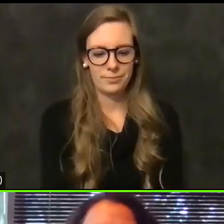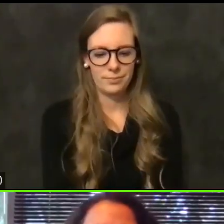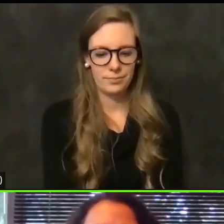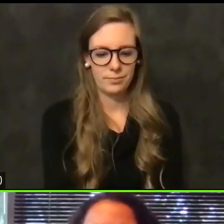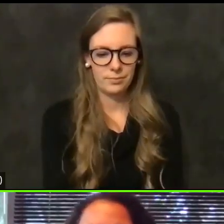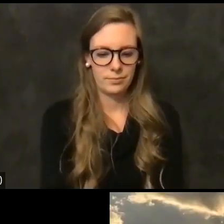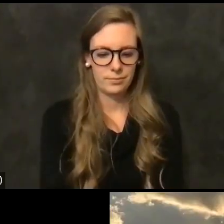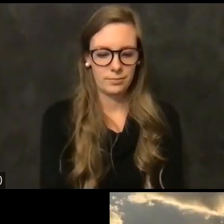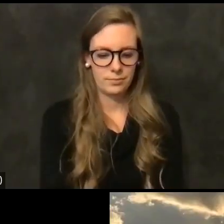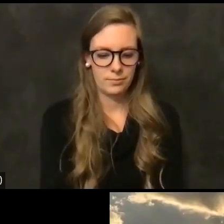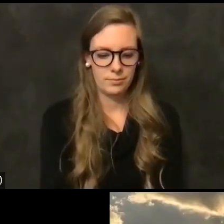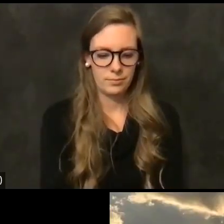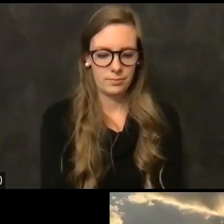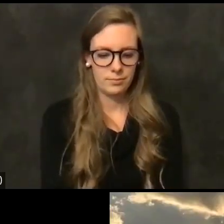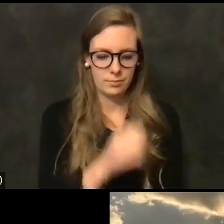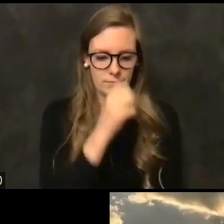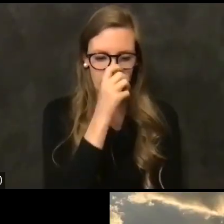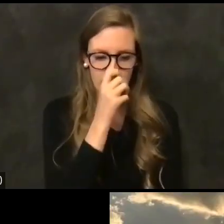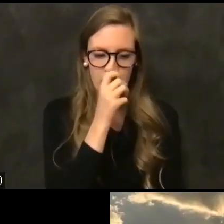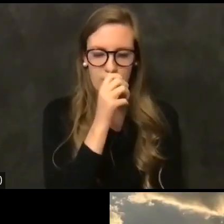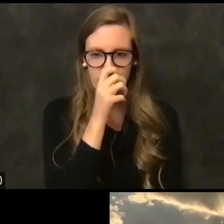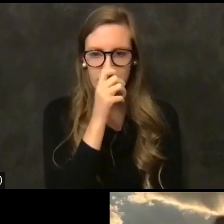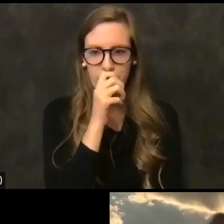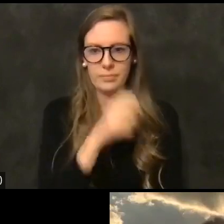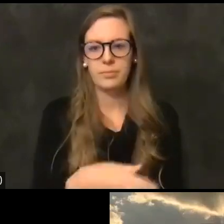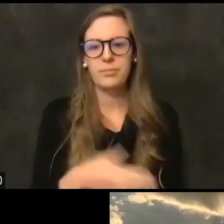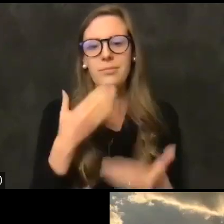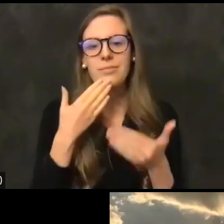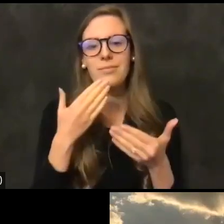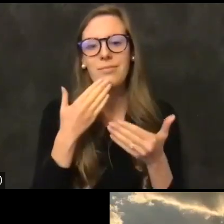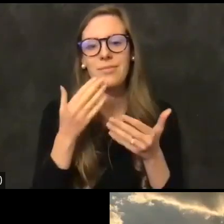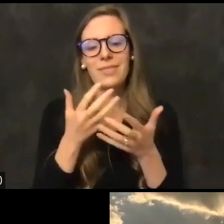Thank you so much, Chairman Hopkins and Supervisor Gorin, everybody else who's